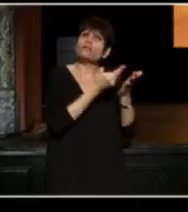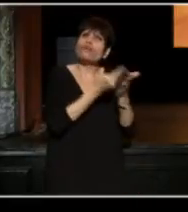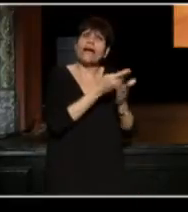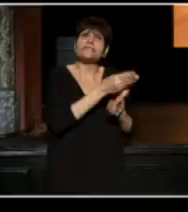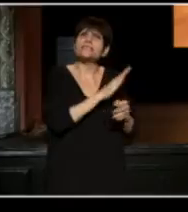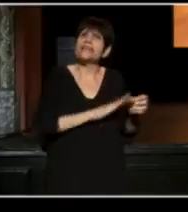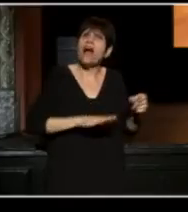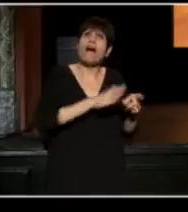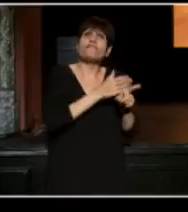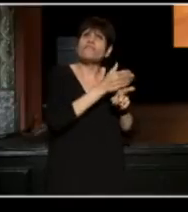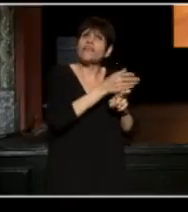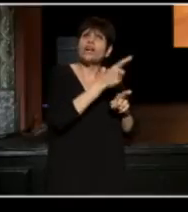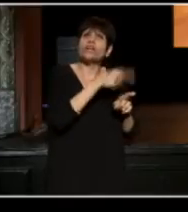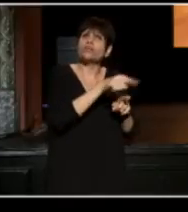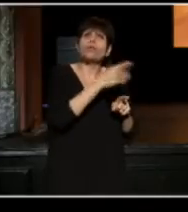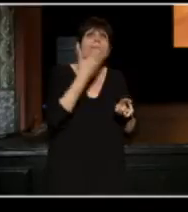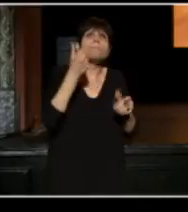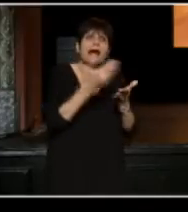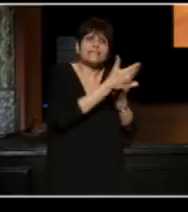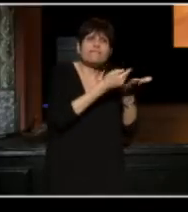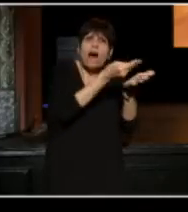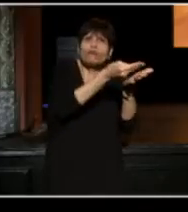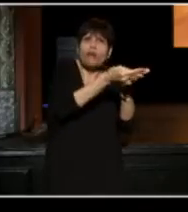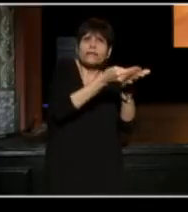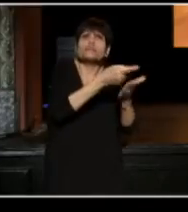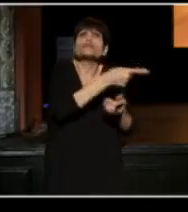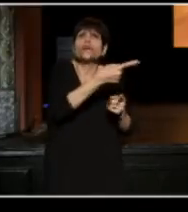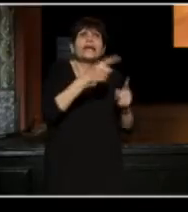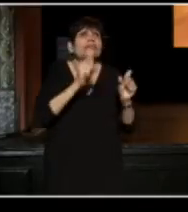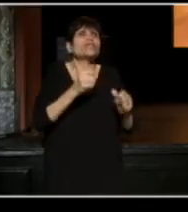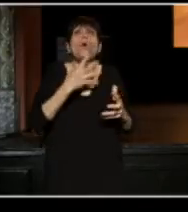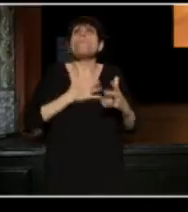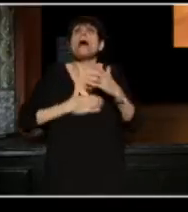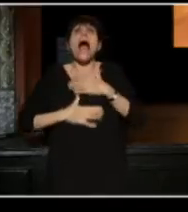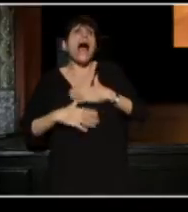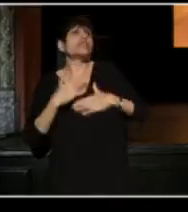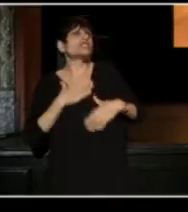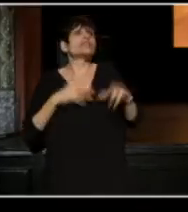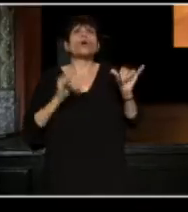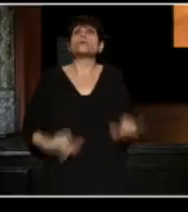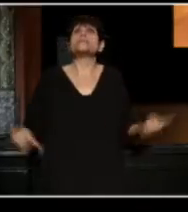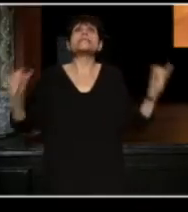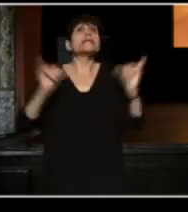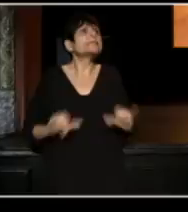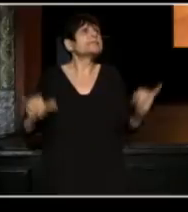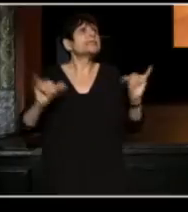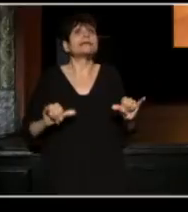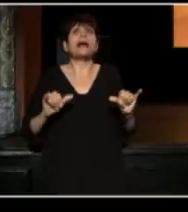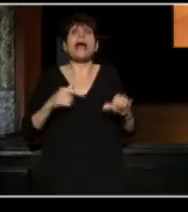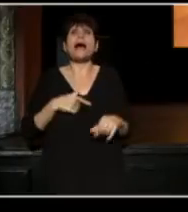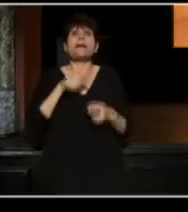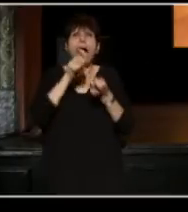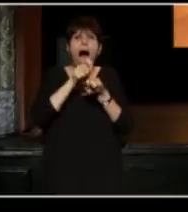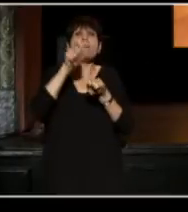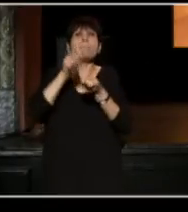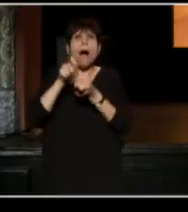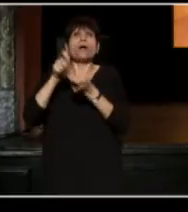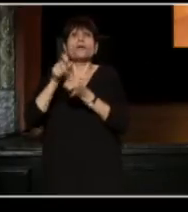And he is one of the best fund raiser in our field because he is so passionate, and so consistent, and so on the mark when he's talking about